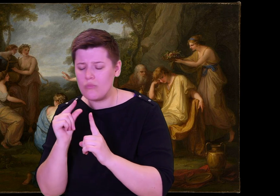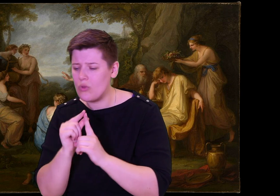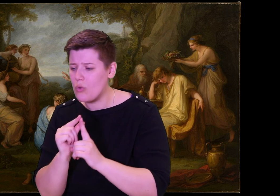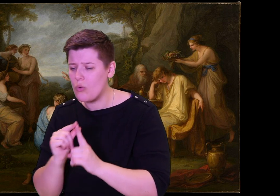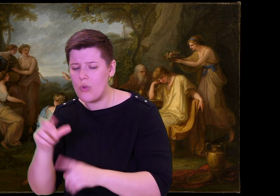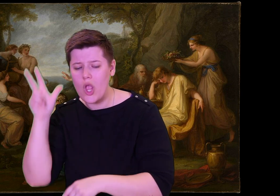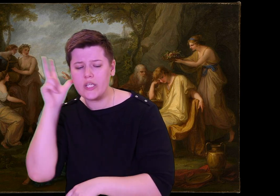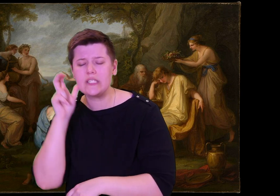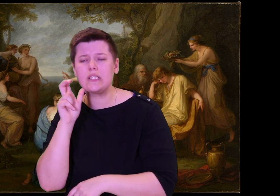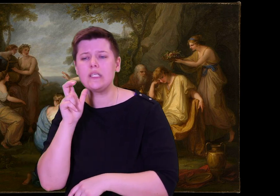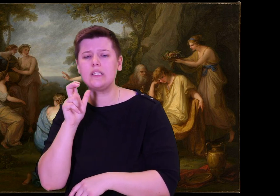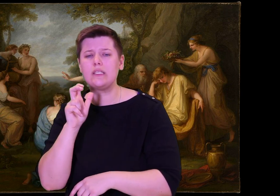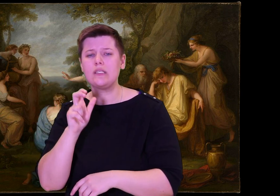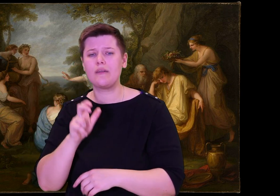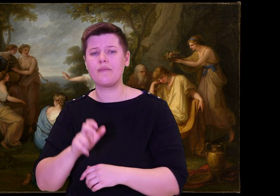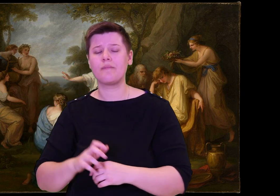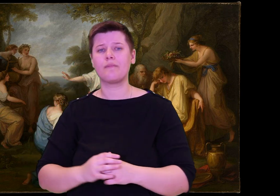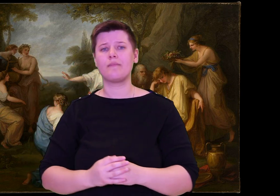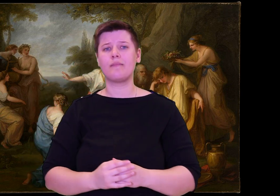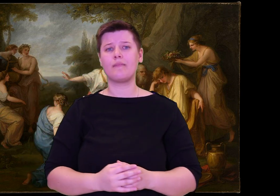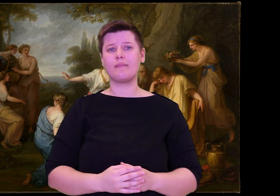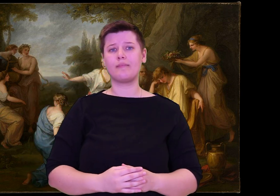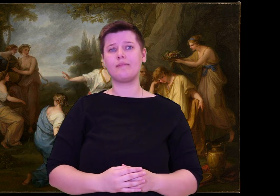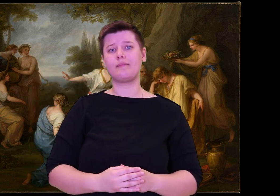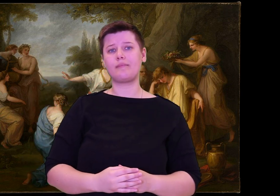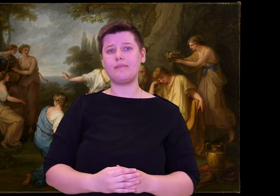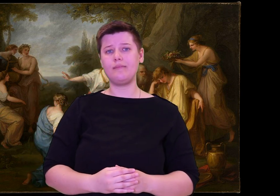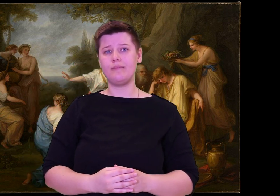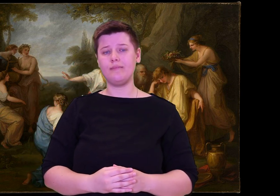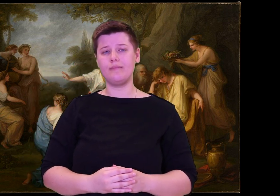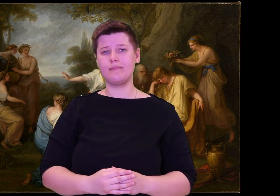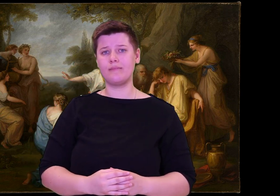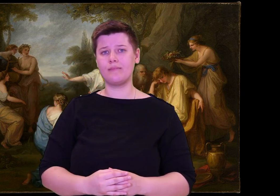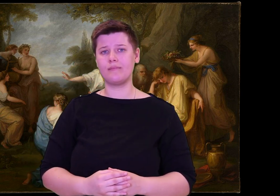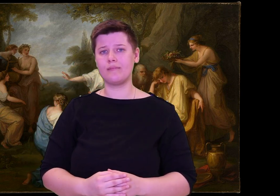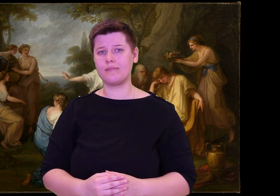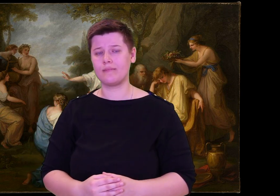He quickly told the clear-voiced heralds that they must call the Greeks to council.